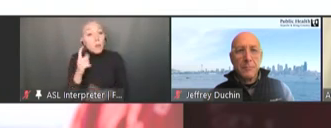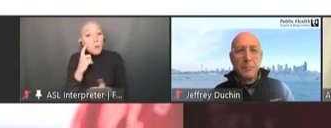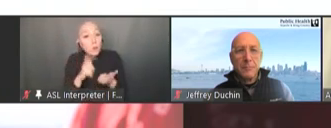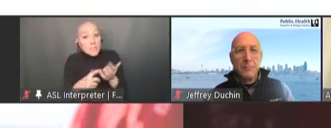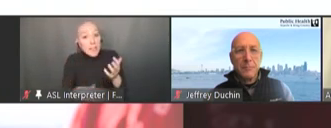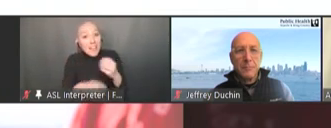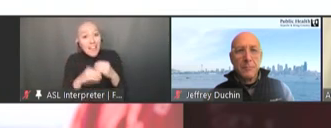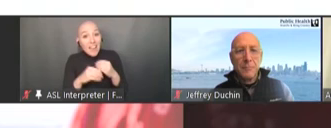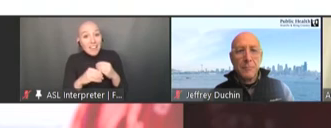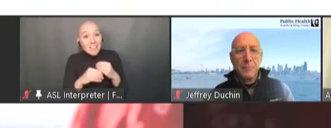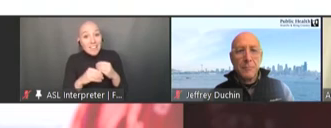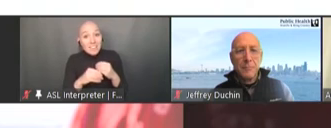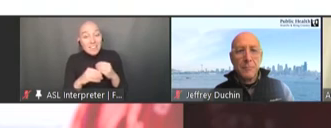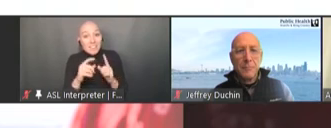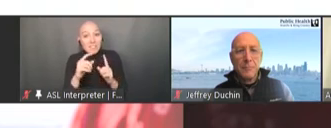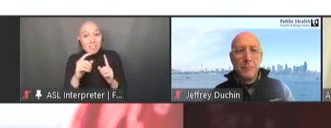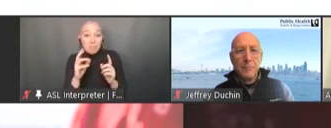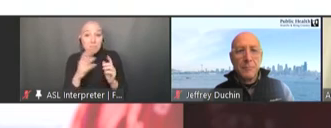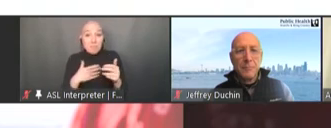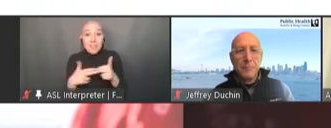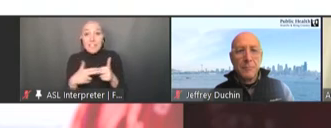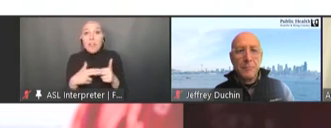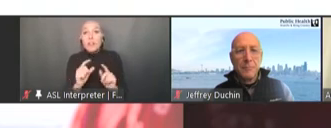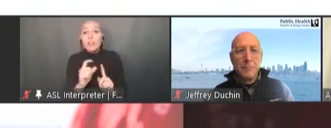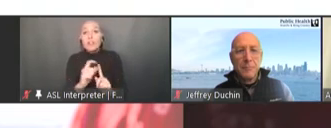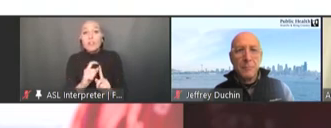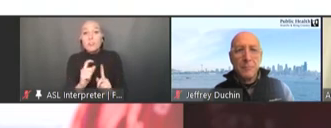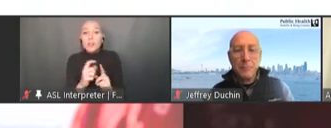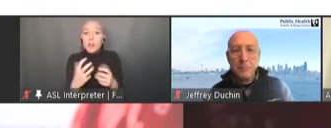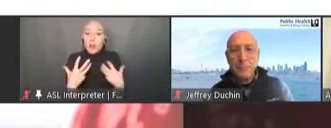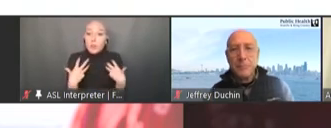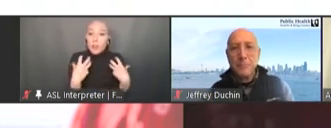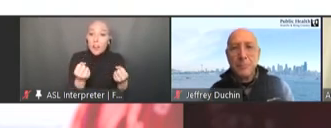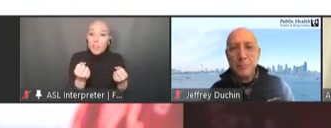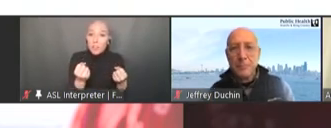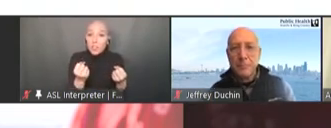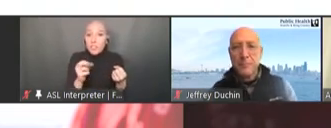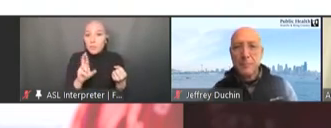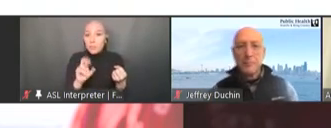"recovery and resilience." These are important concepts. We're not there yet,